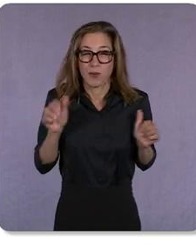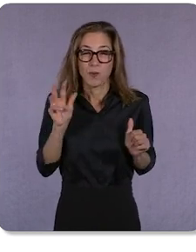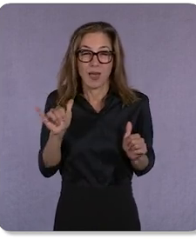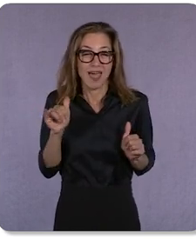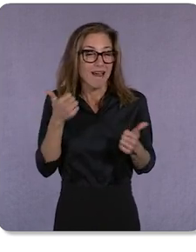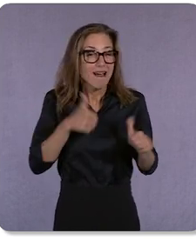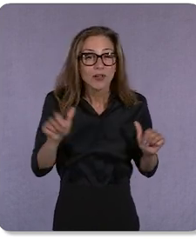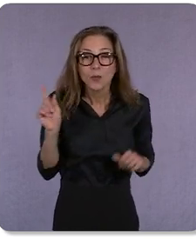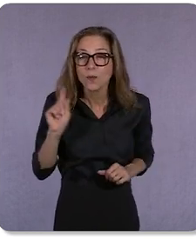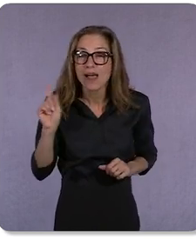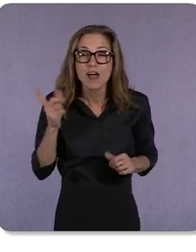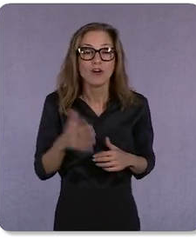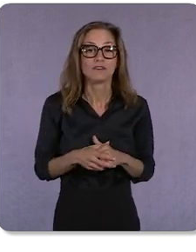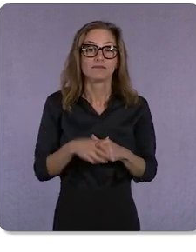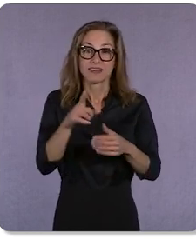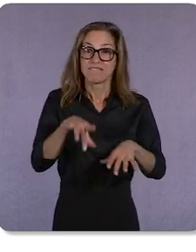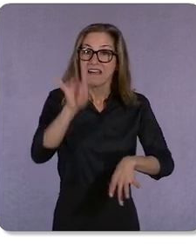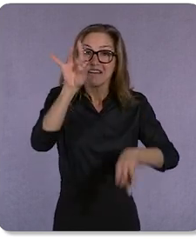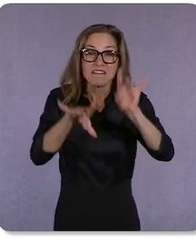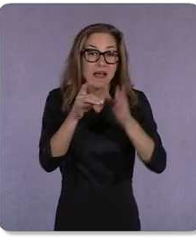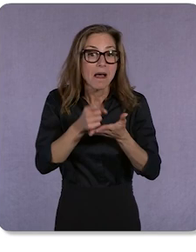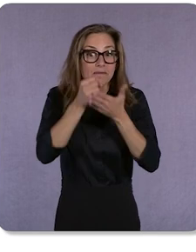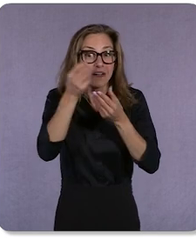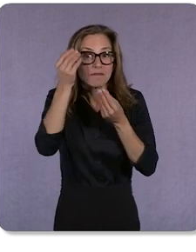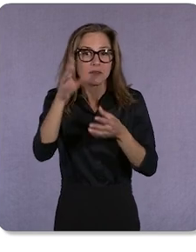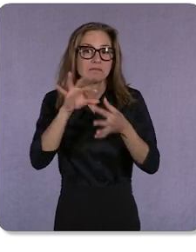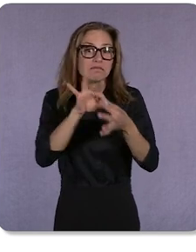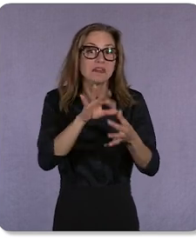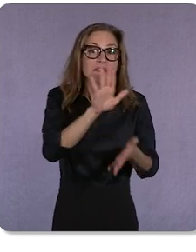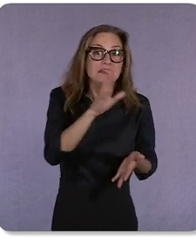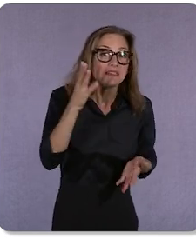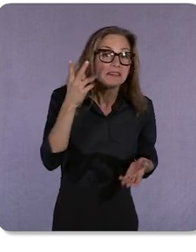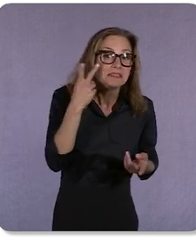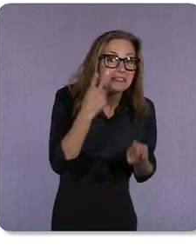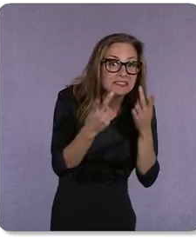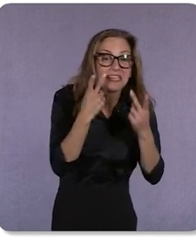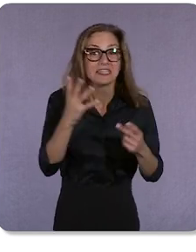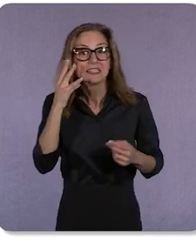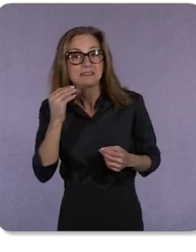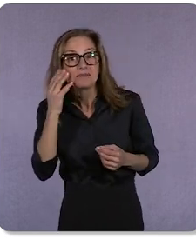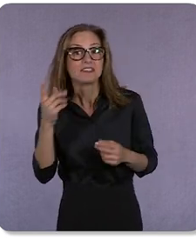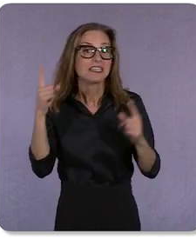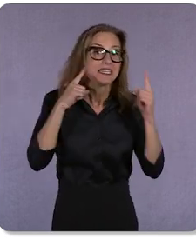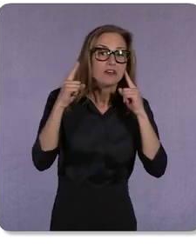about what you see, hear, and experience, in whatever way is most intuitive to you.